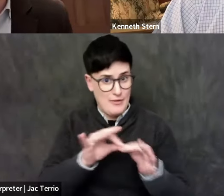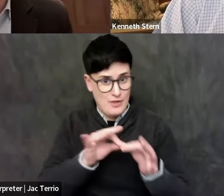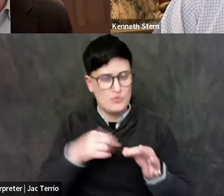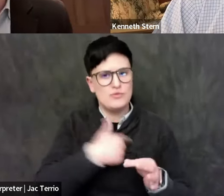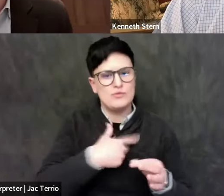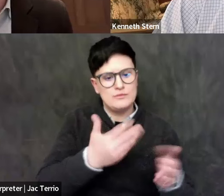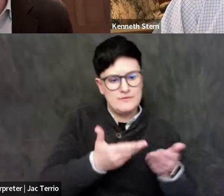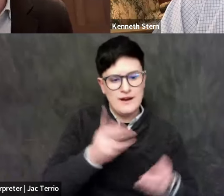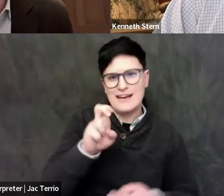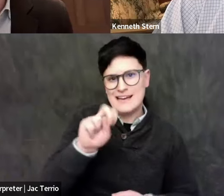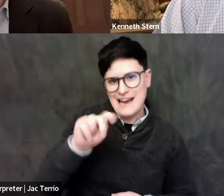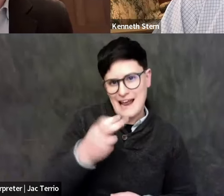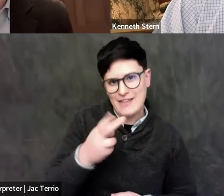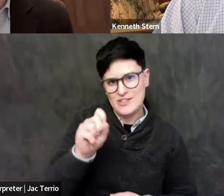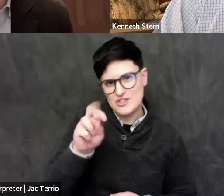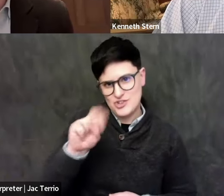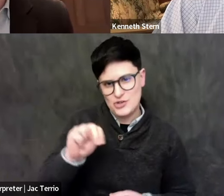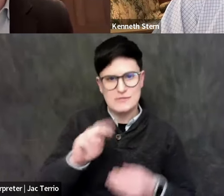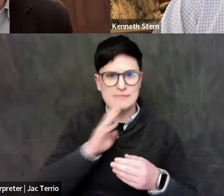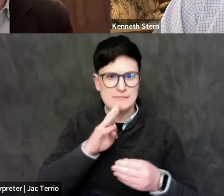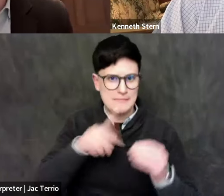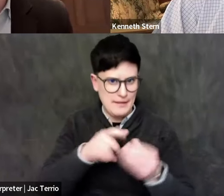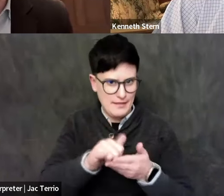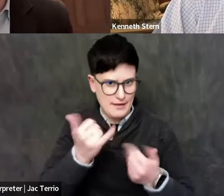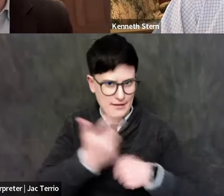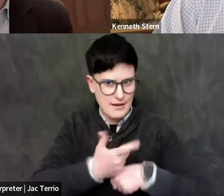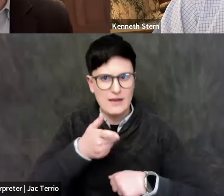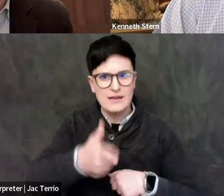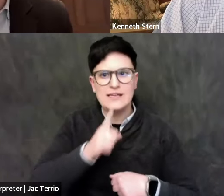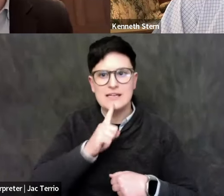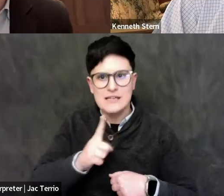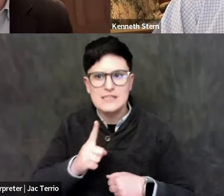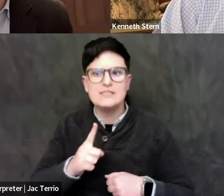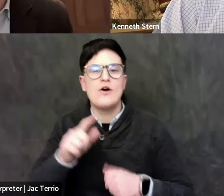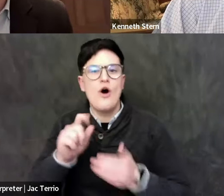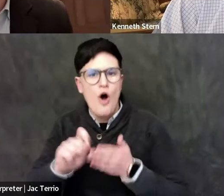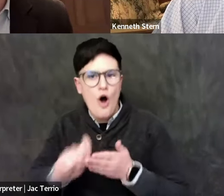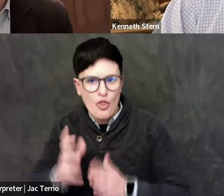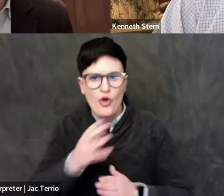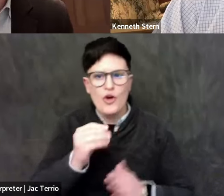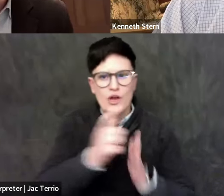He's an author and attorney, and serves as the Director of the Bard Center for the Study of Hate.